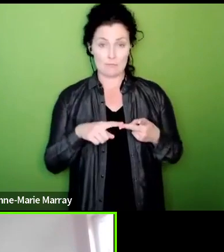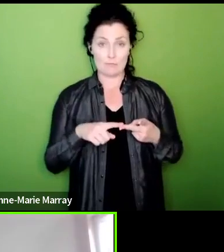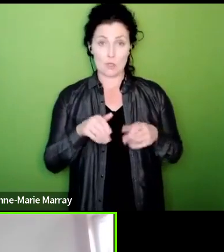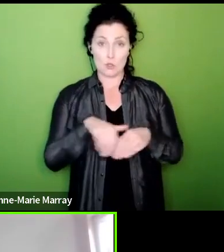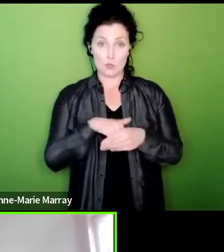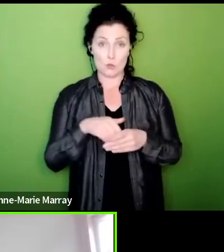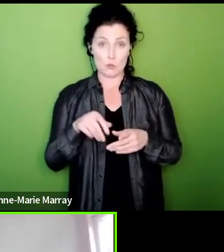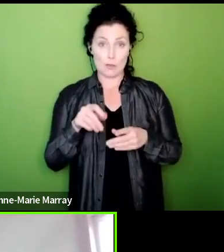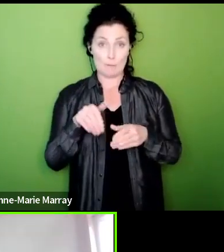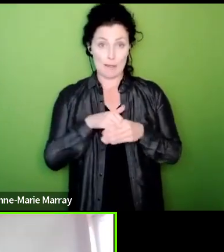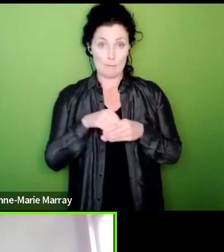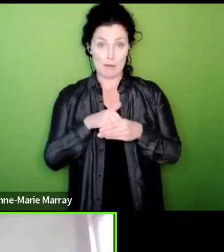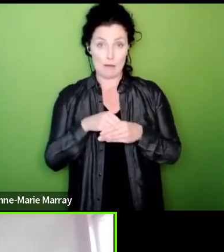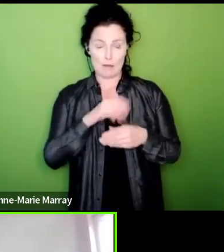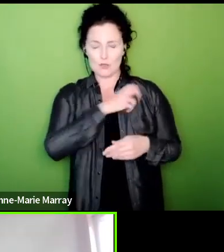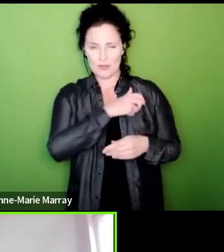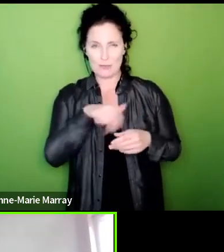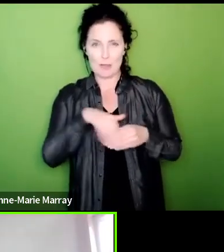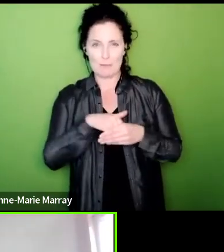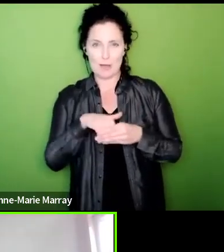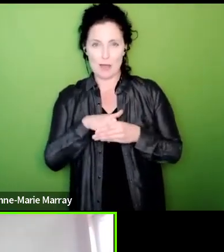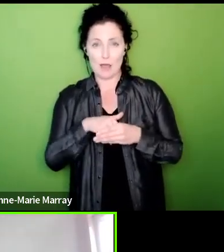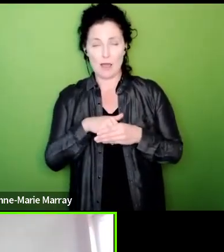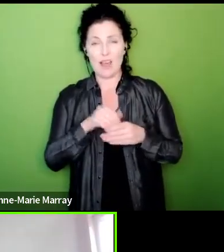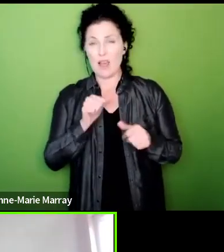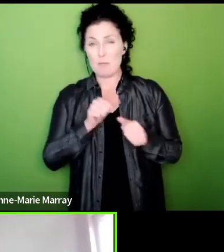thing to do is to talk to them encourage them to join the union if they're not in the union